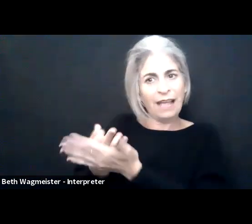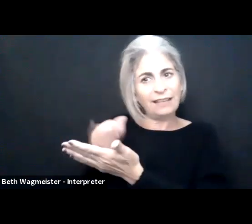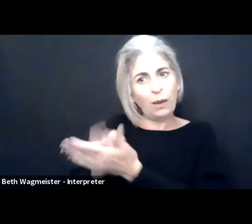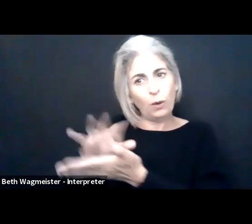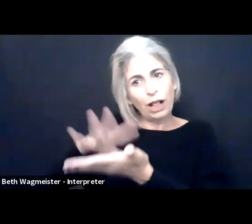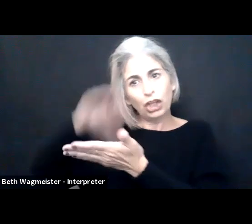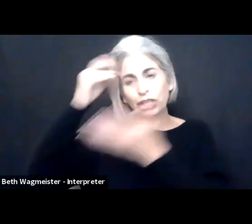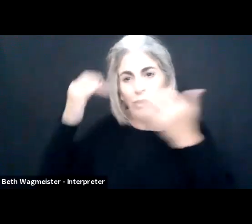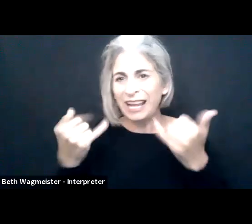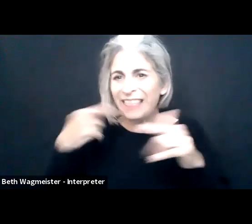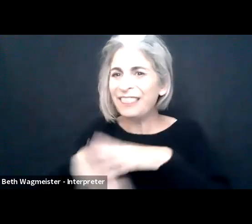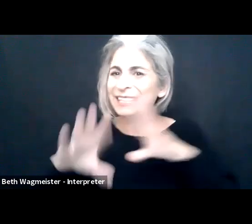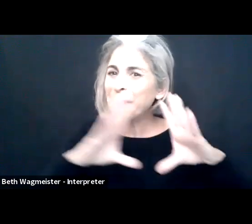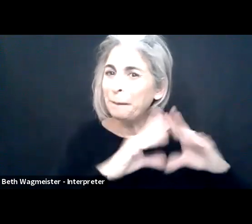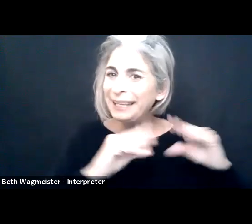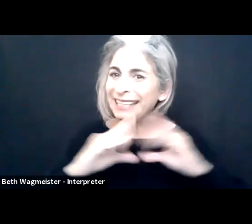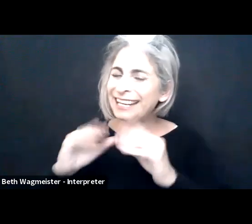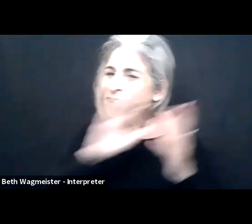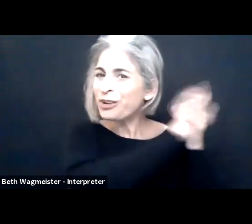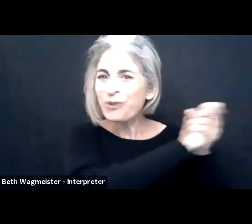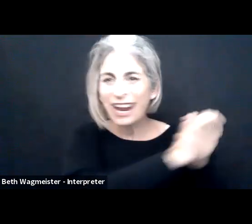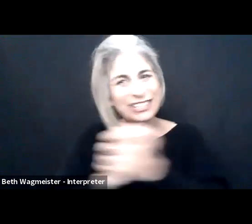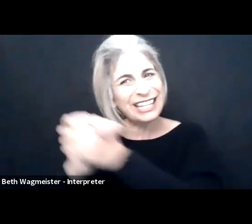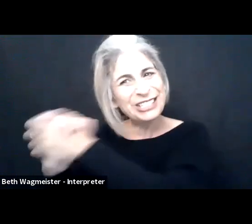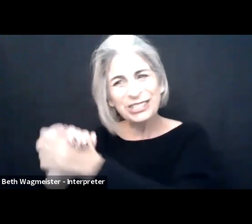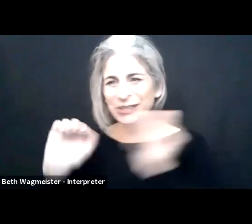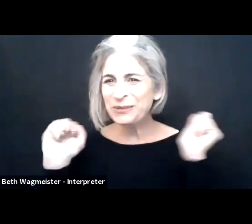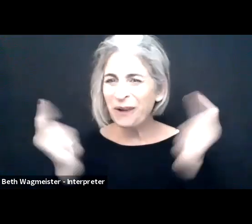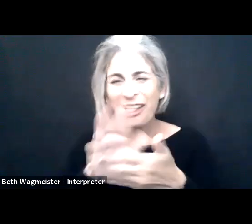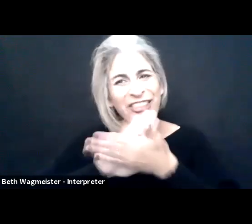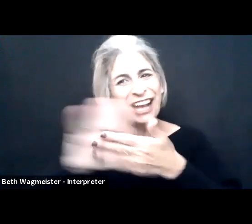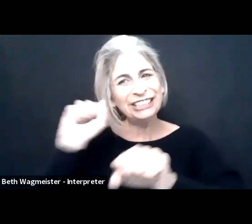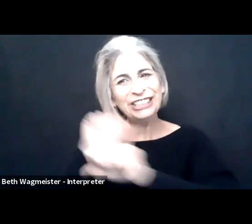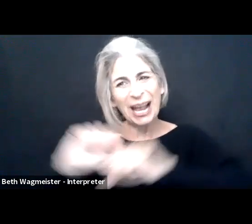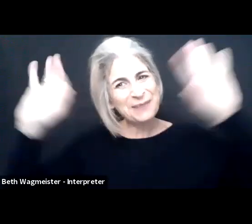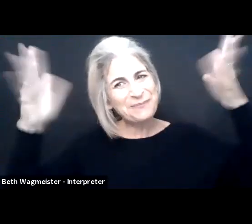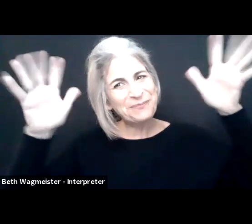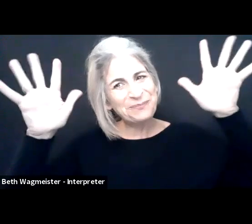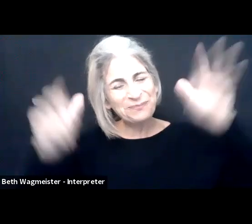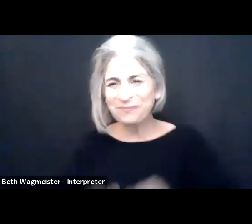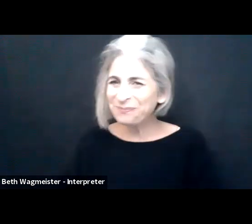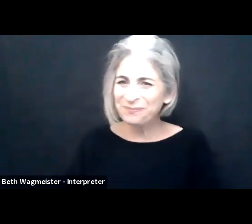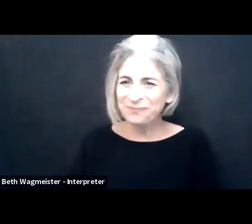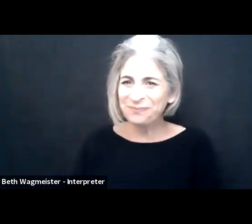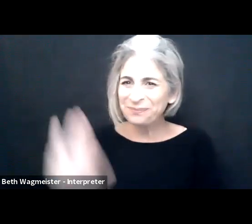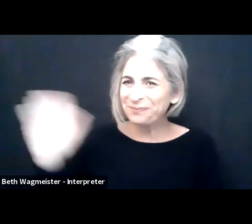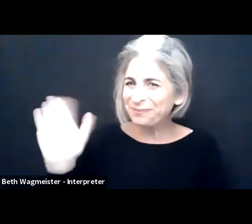next couple months look out for a white paper regarding some key facts that we briefing. learned today those of you the Congratulations, everyone, and nice